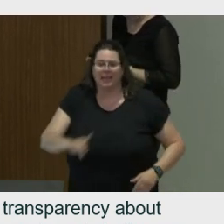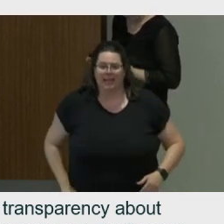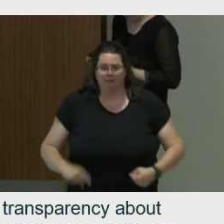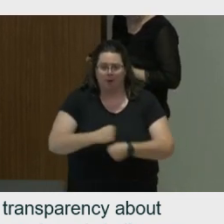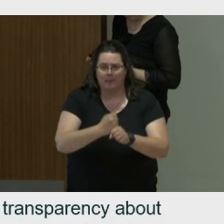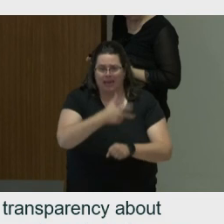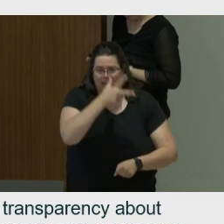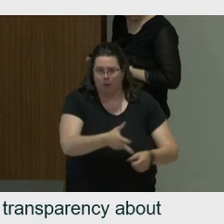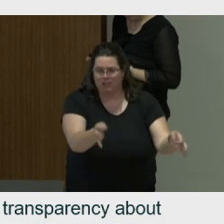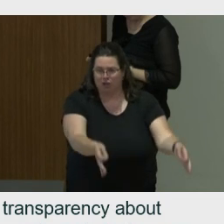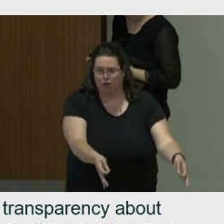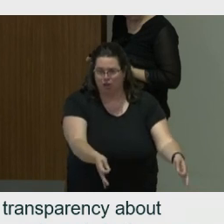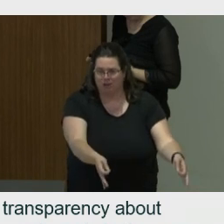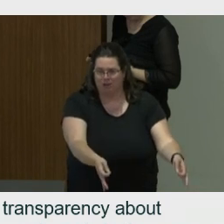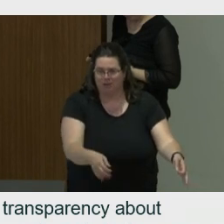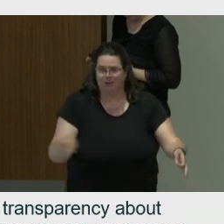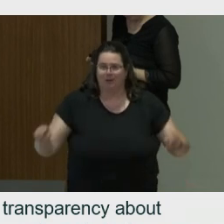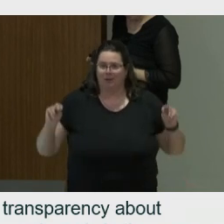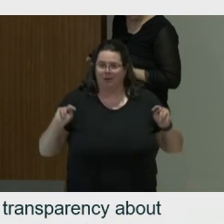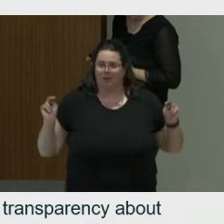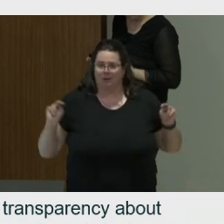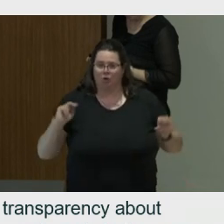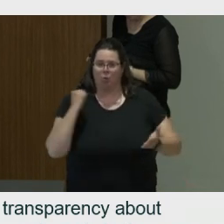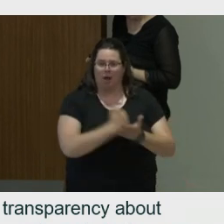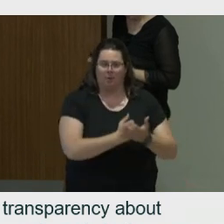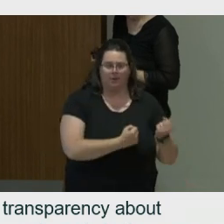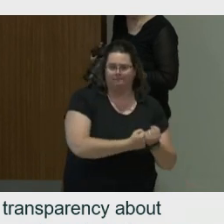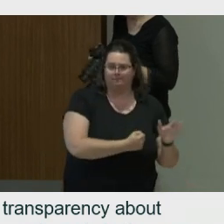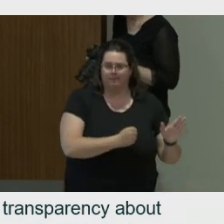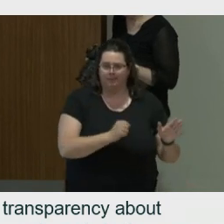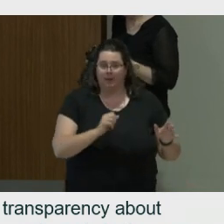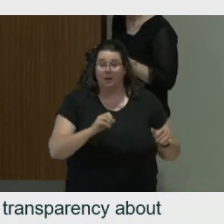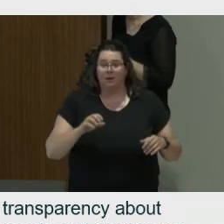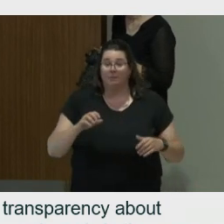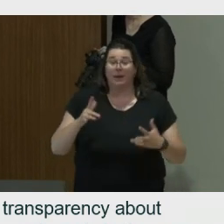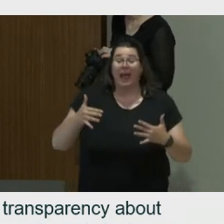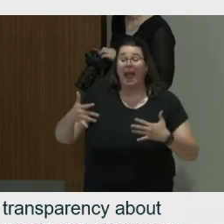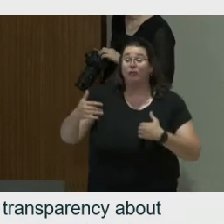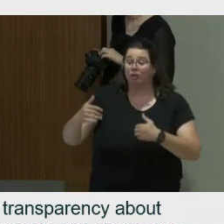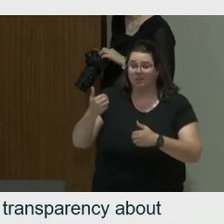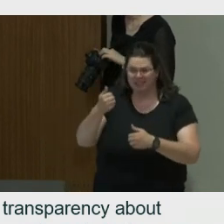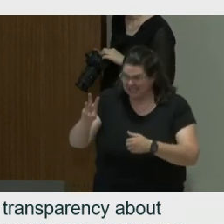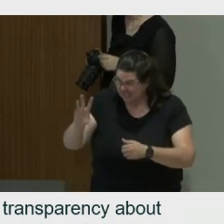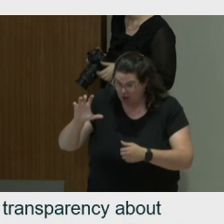Only in 1789, the court jester has disappeared and never come back, and that is in my second